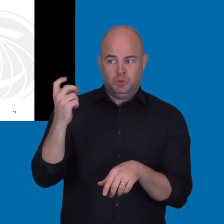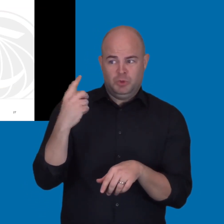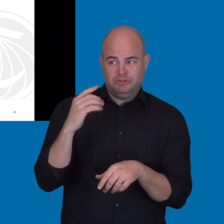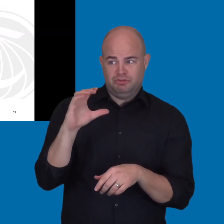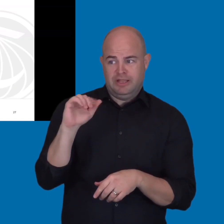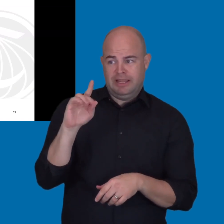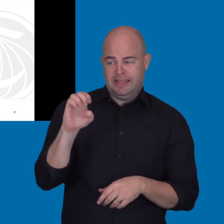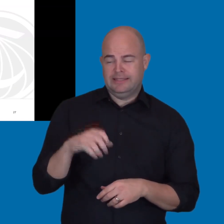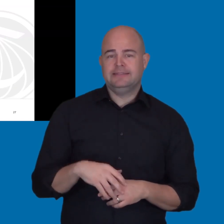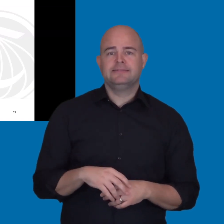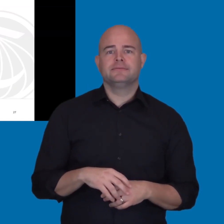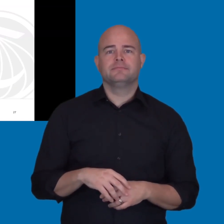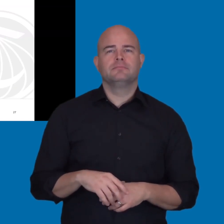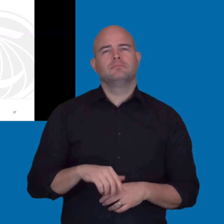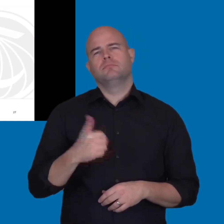Hopefully that answers your question, Candice.